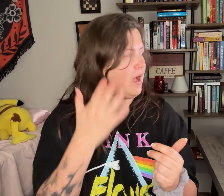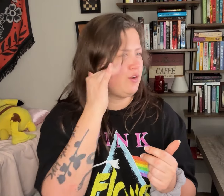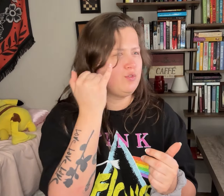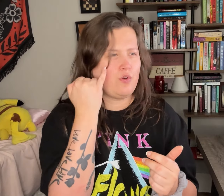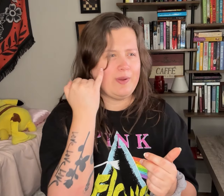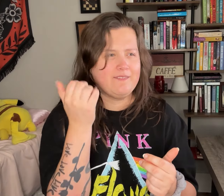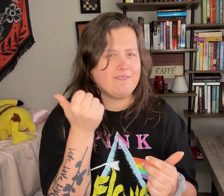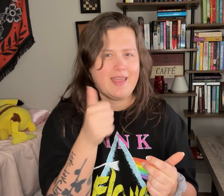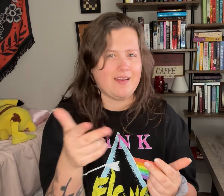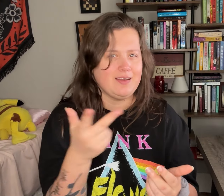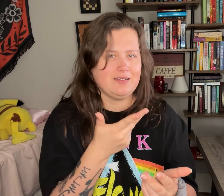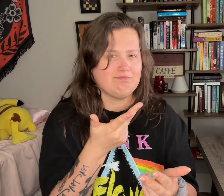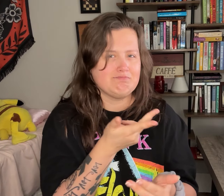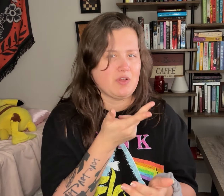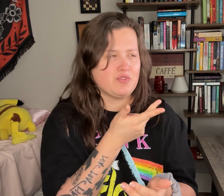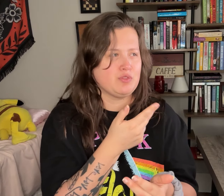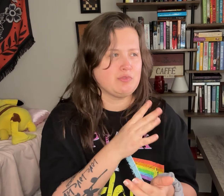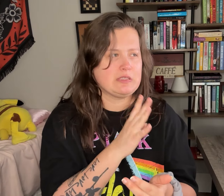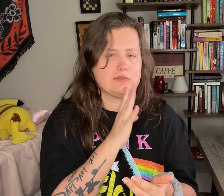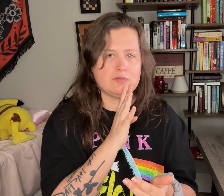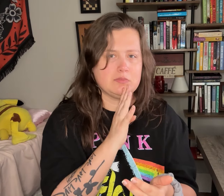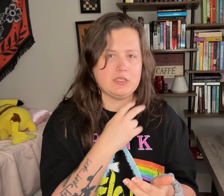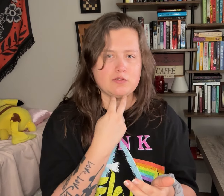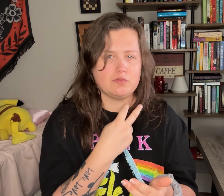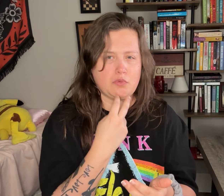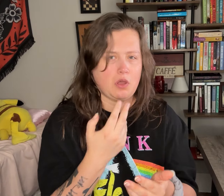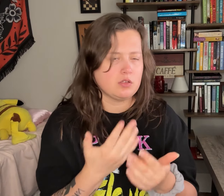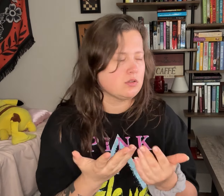I don't know if any of them voice at all.